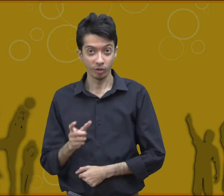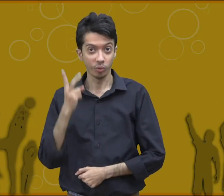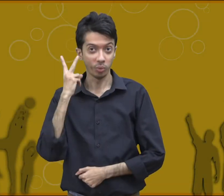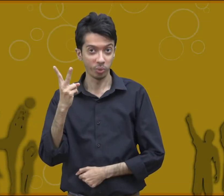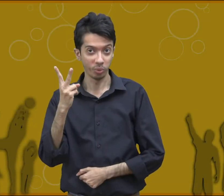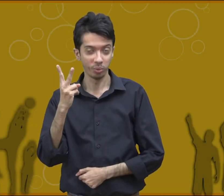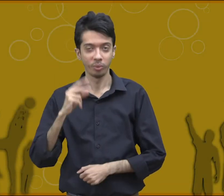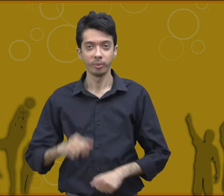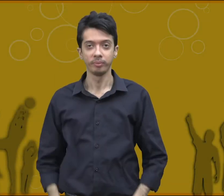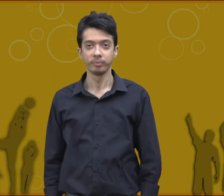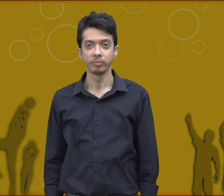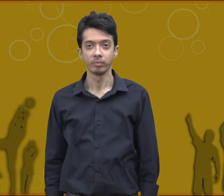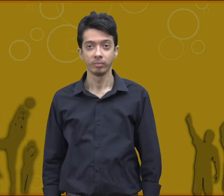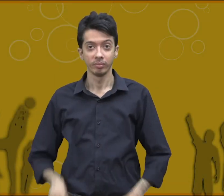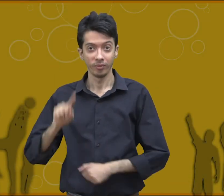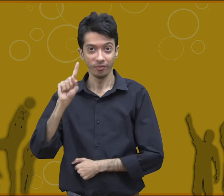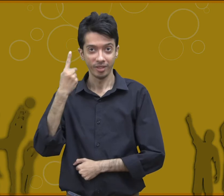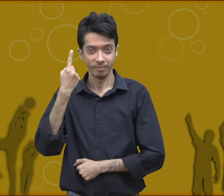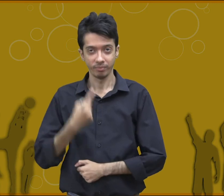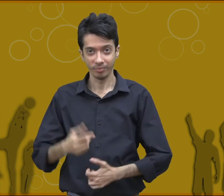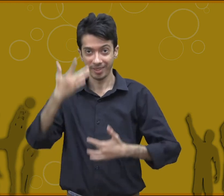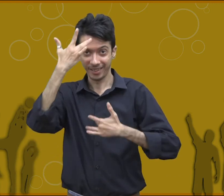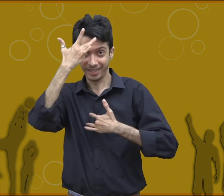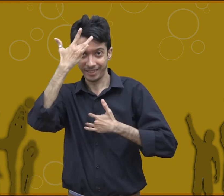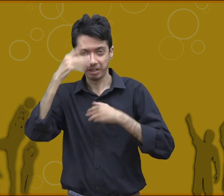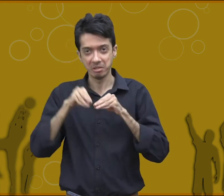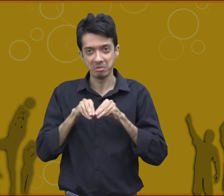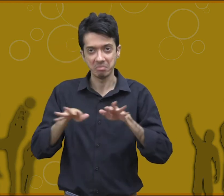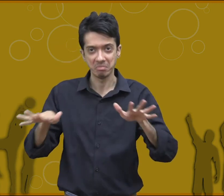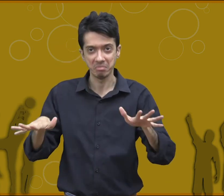infectious disease there are two signs for this word first sign is this